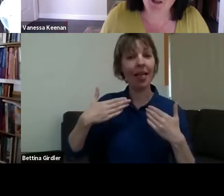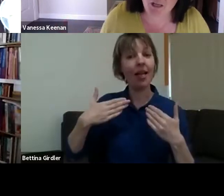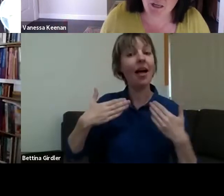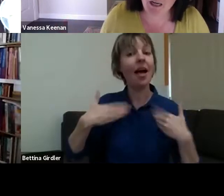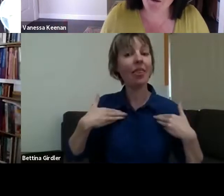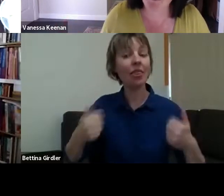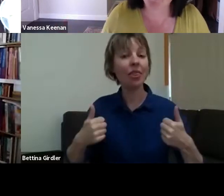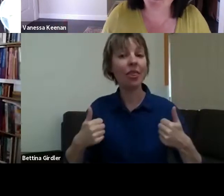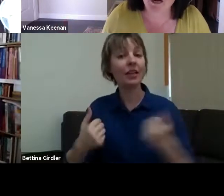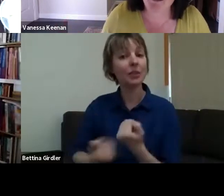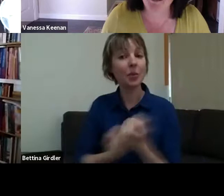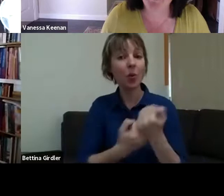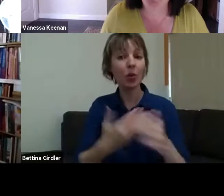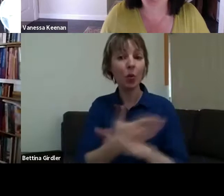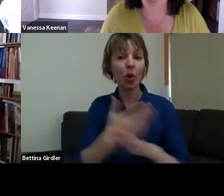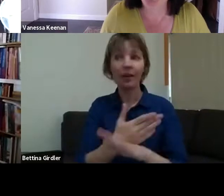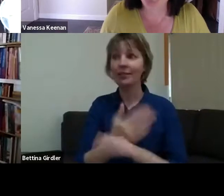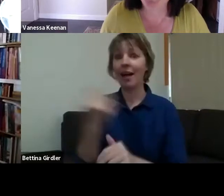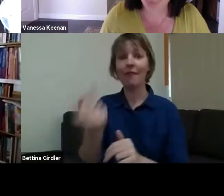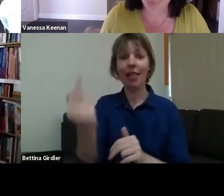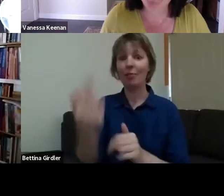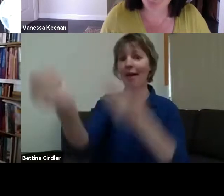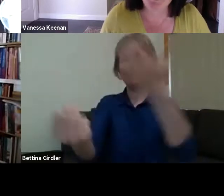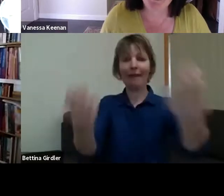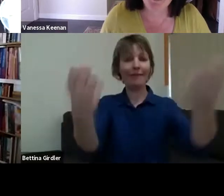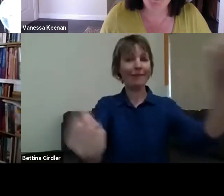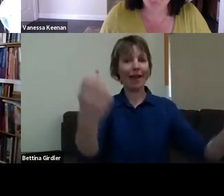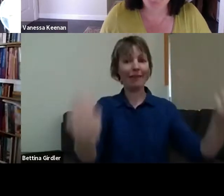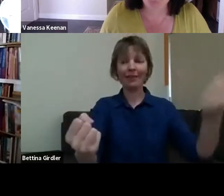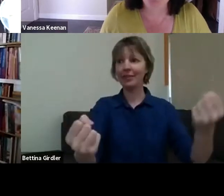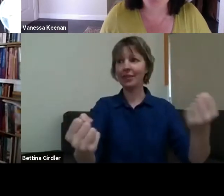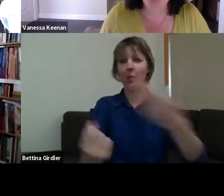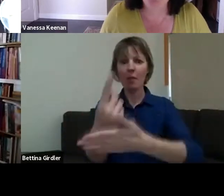the moment. So it's something that we're aware of. And there's people